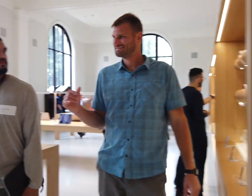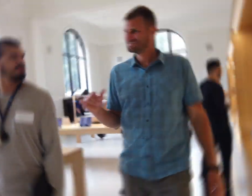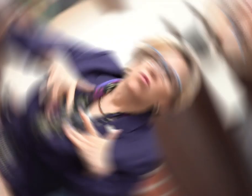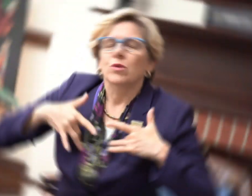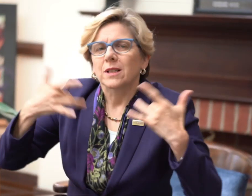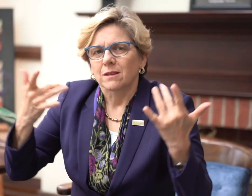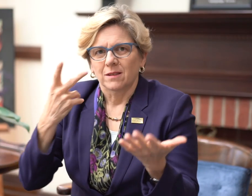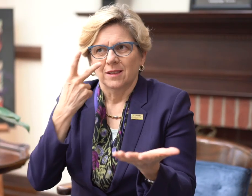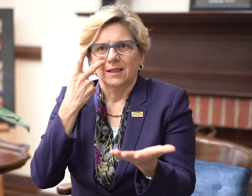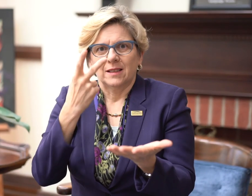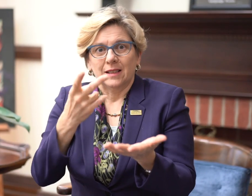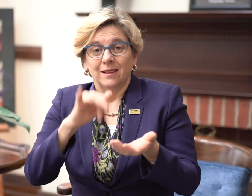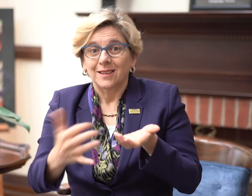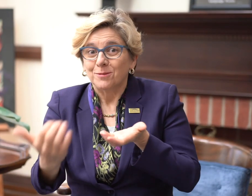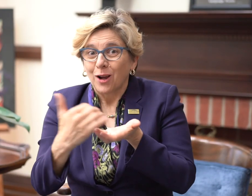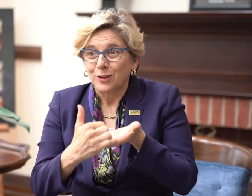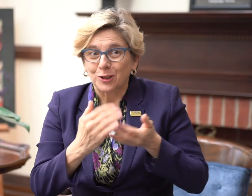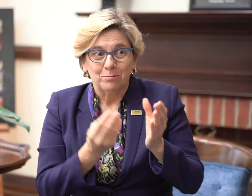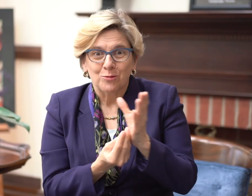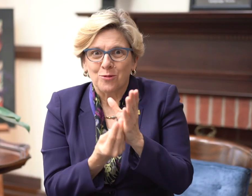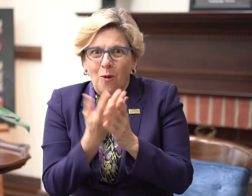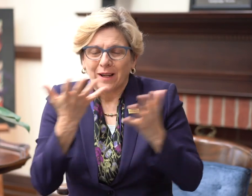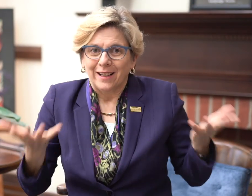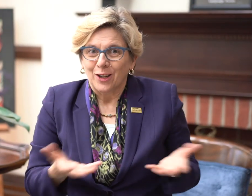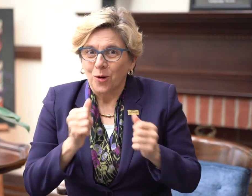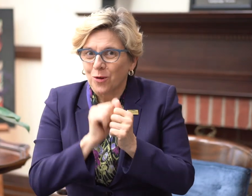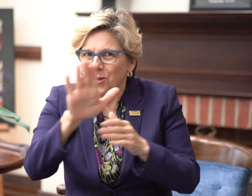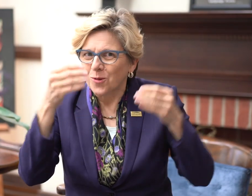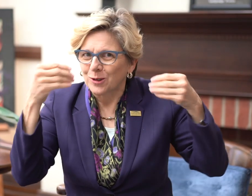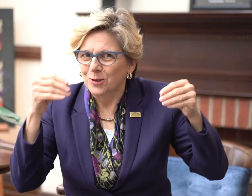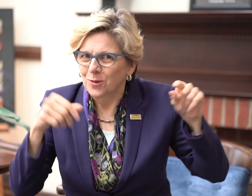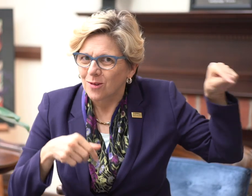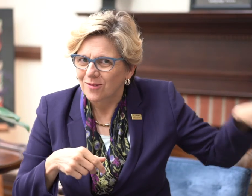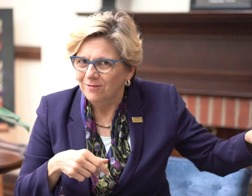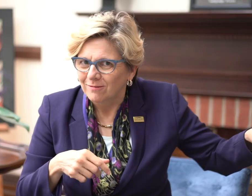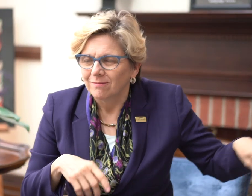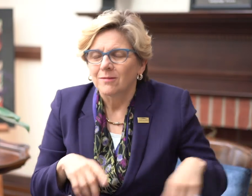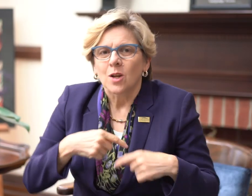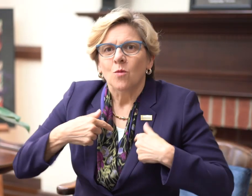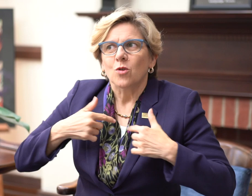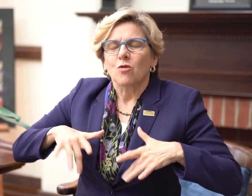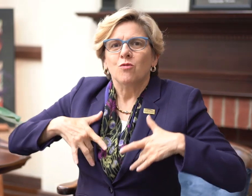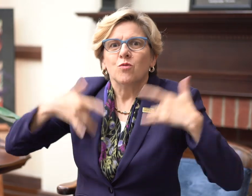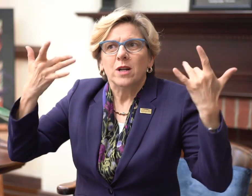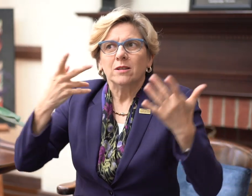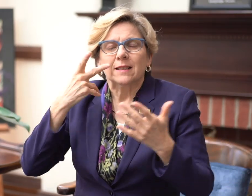we are thrilled to see this partnership grow with your store we are thrilled to